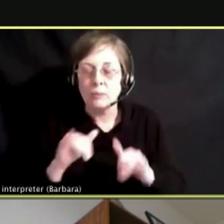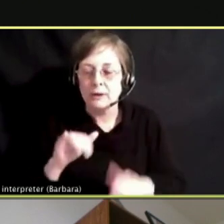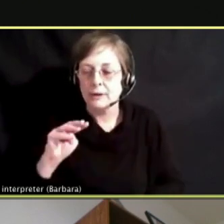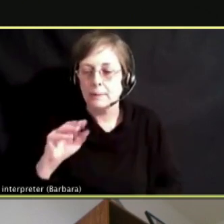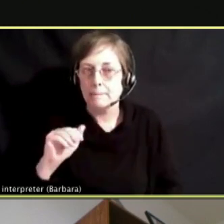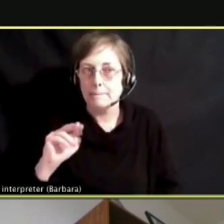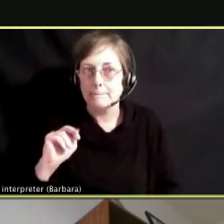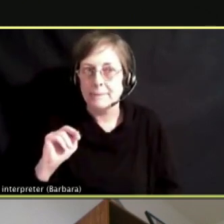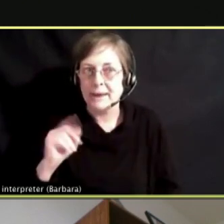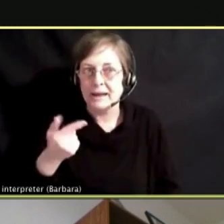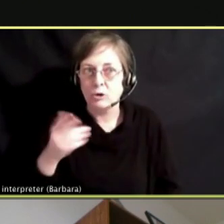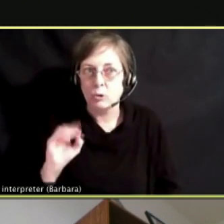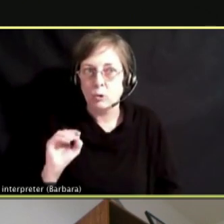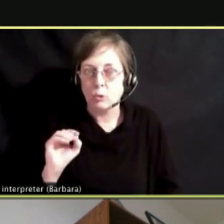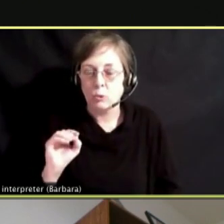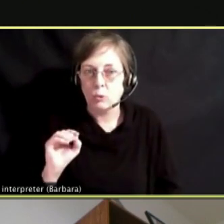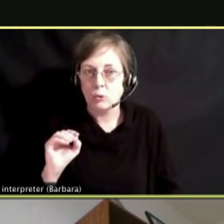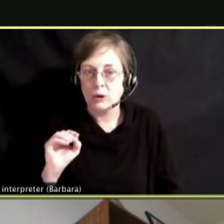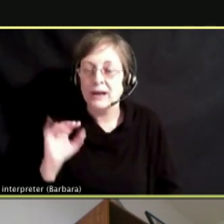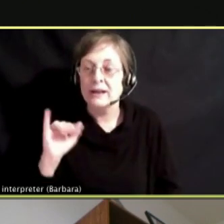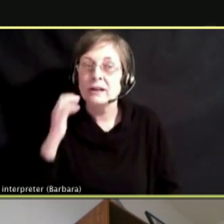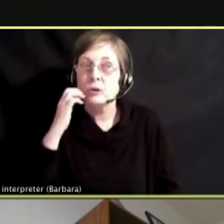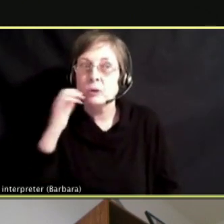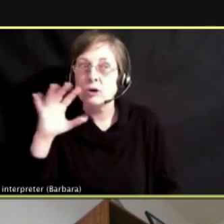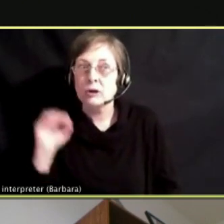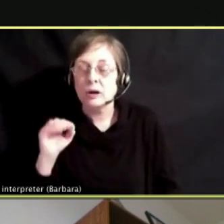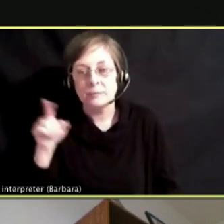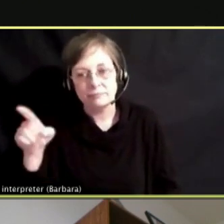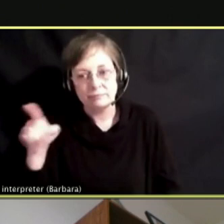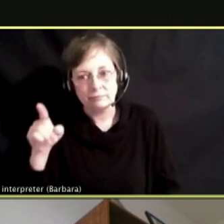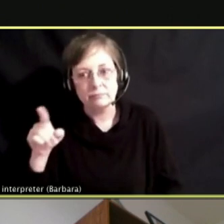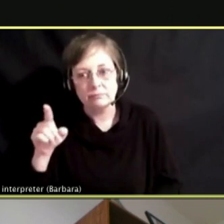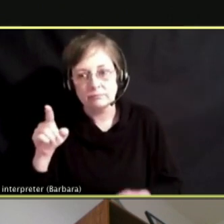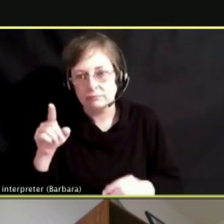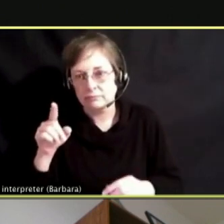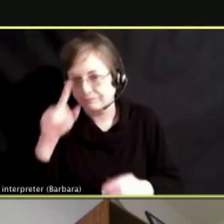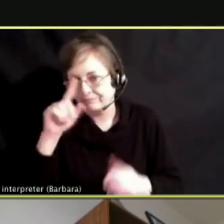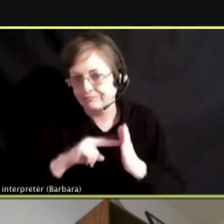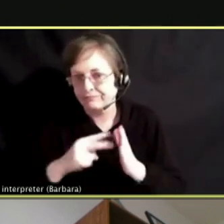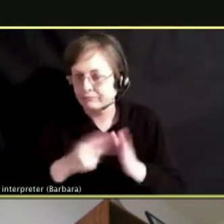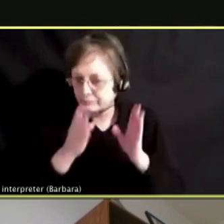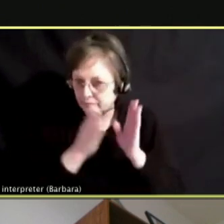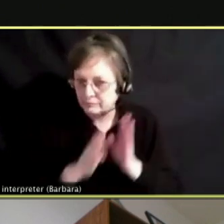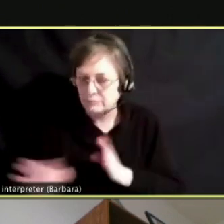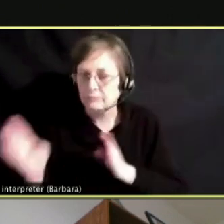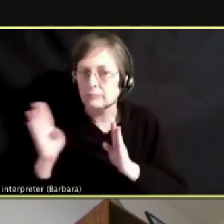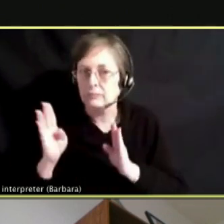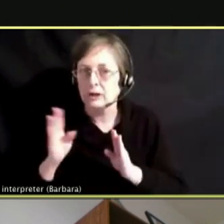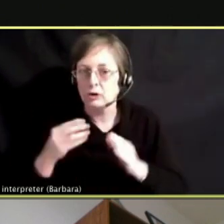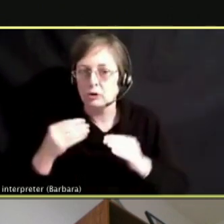SO AGAIN, THE TOBACCO COMPANIES ARE VERY INTENTIONAL AND HOW THEY ARE MARKETING THESE PRODUCTS